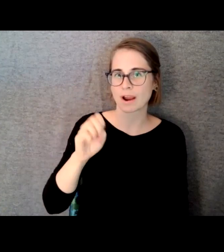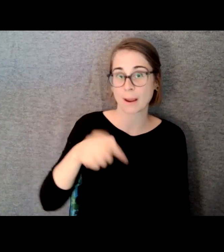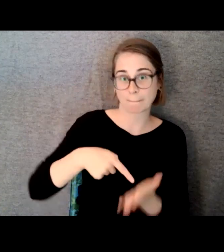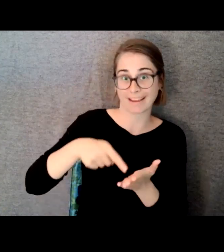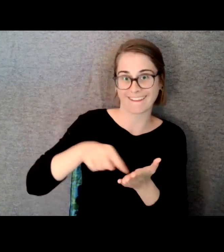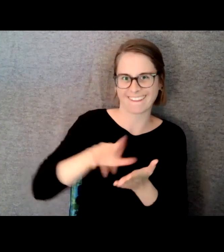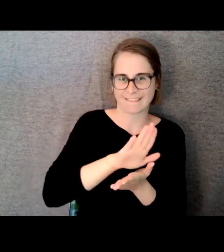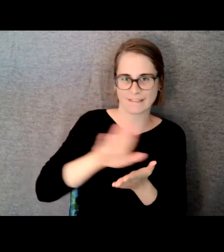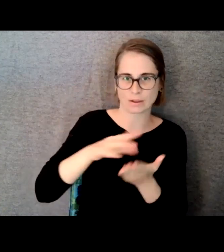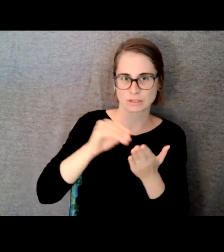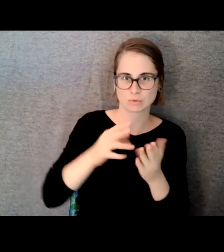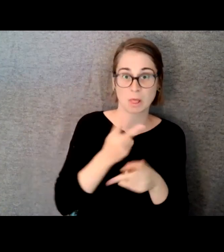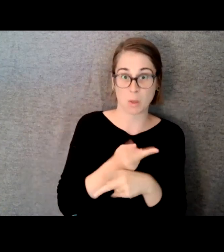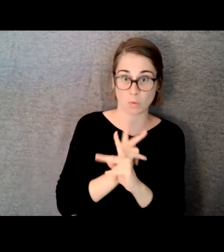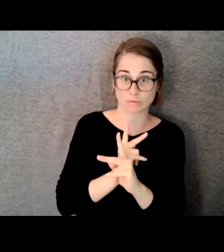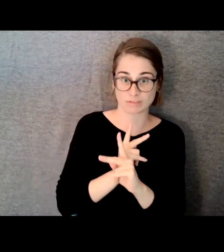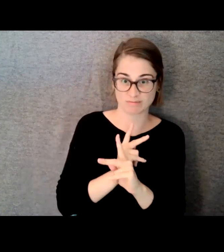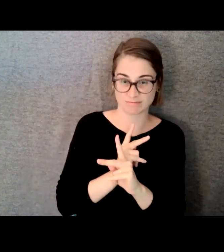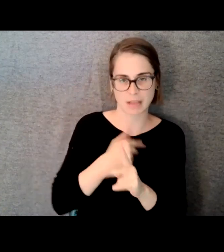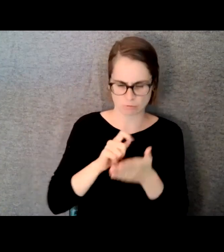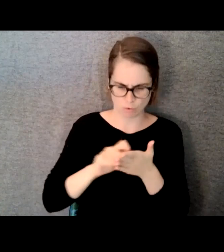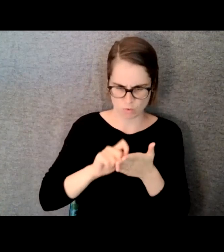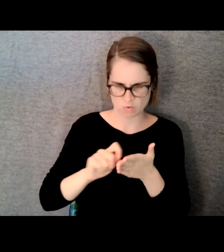writing. And was pretty sure that theaters probably